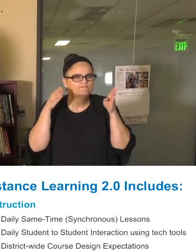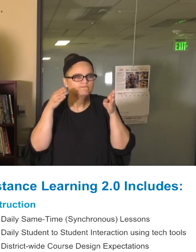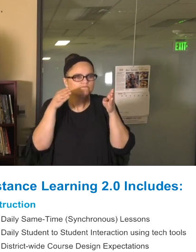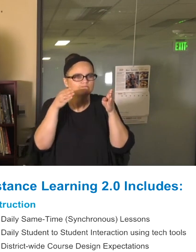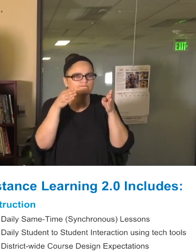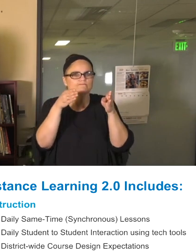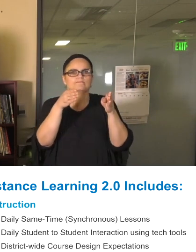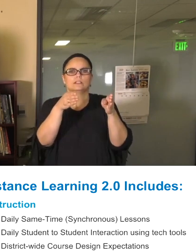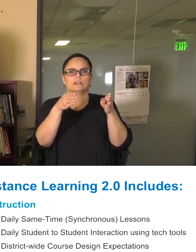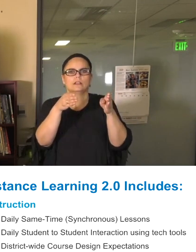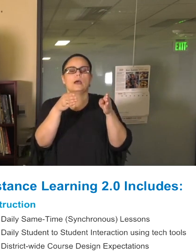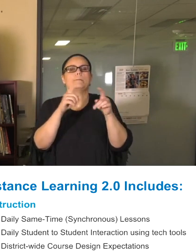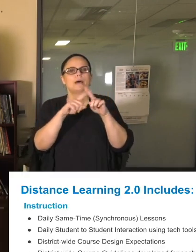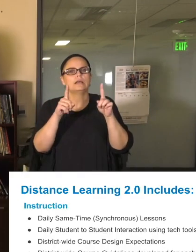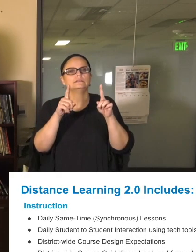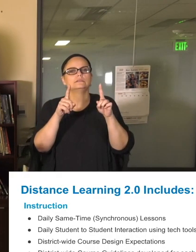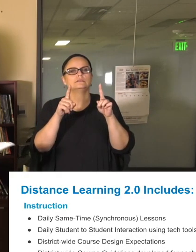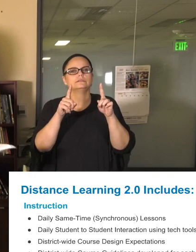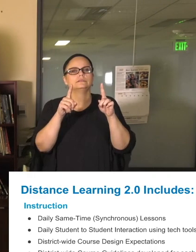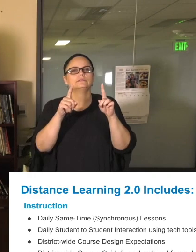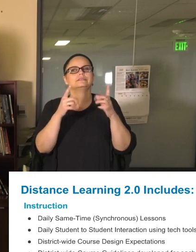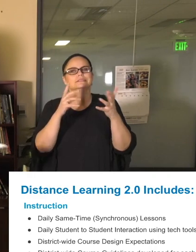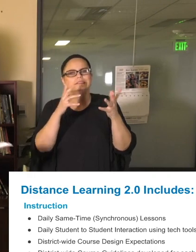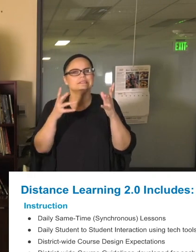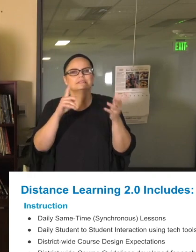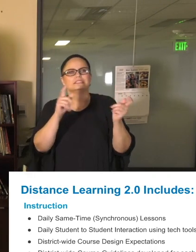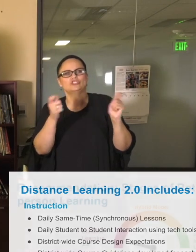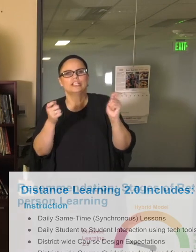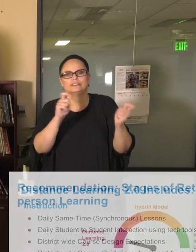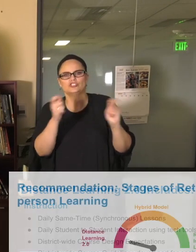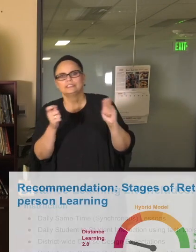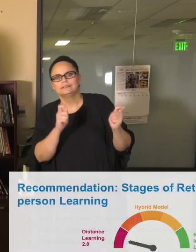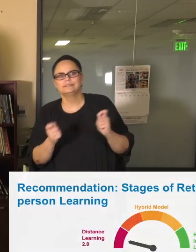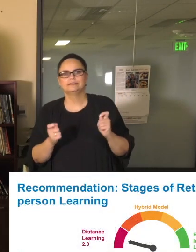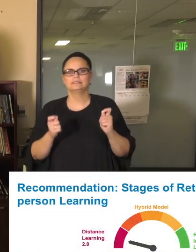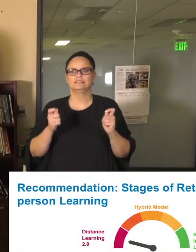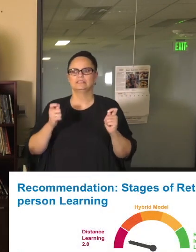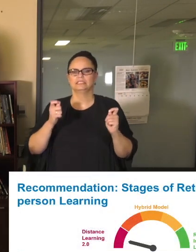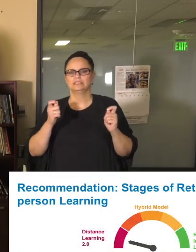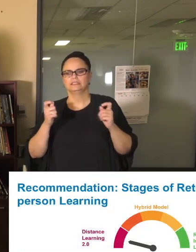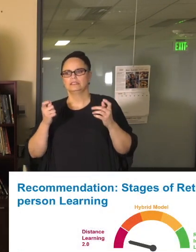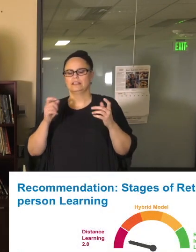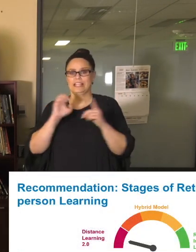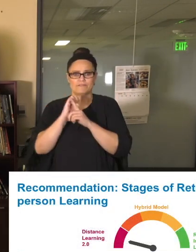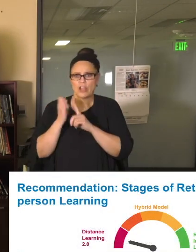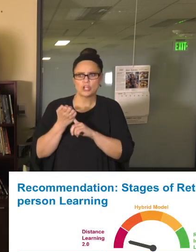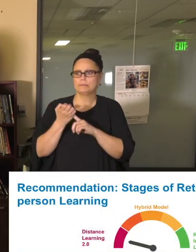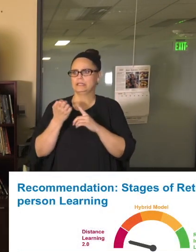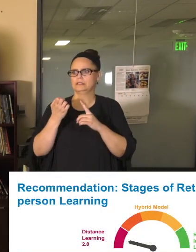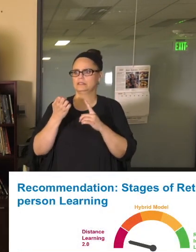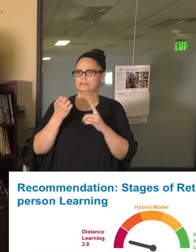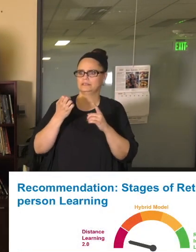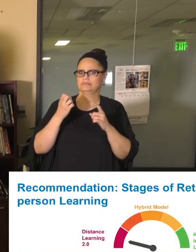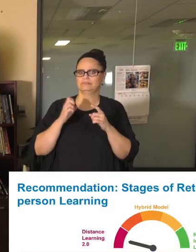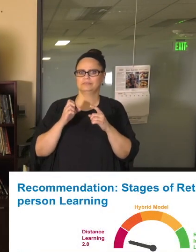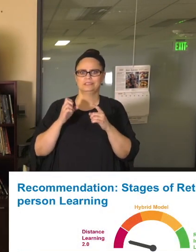forward, but due to the changing in the variability of the environment that we're in, we also have to be prepared to